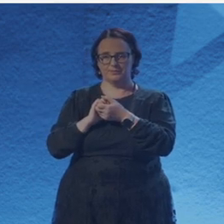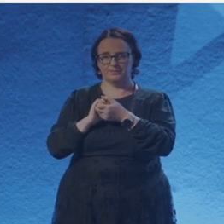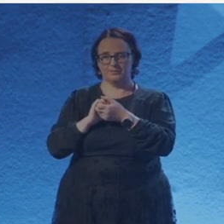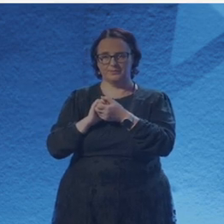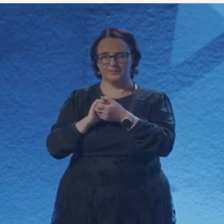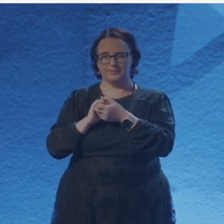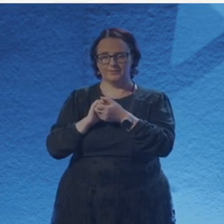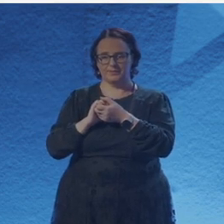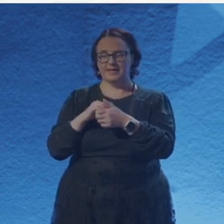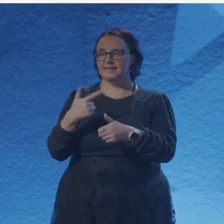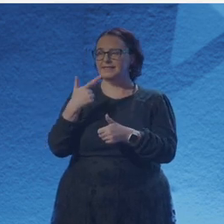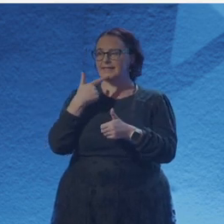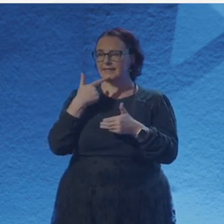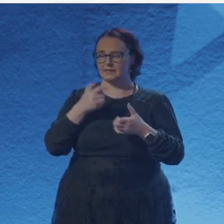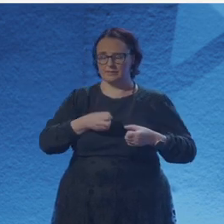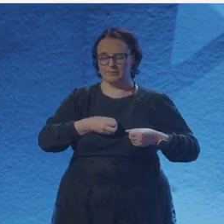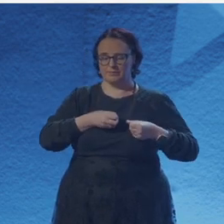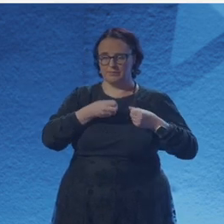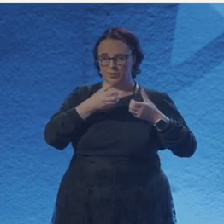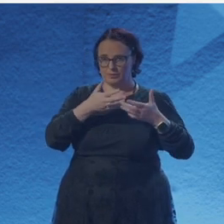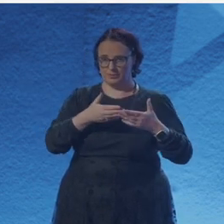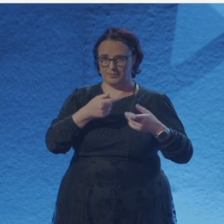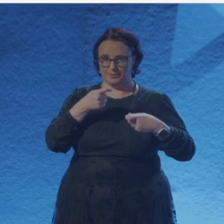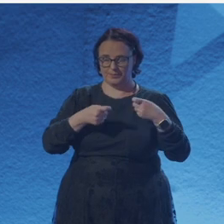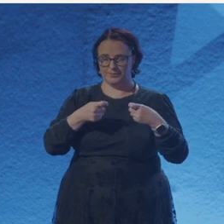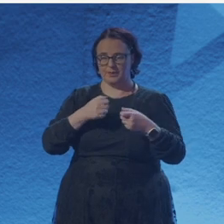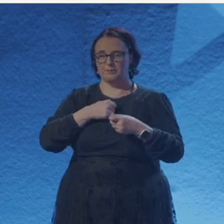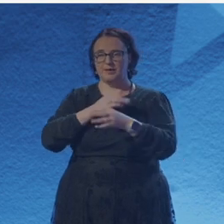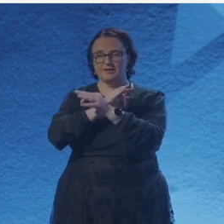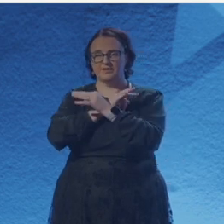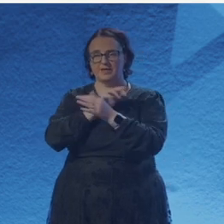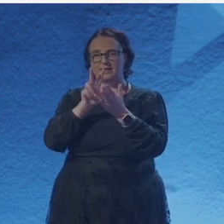their last of many tussles would see the coiners bulging-